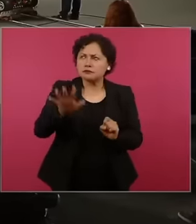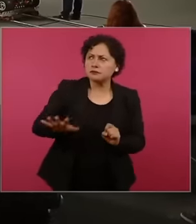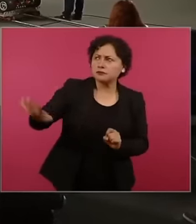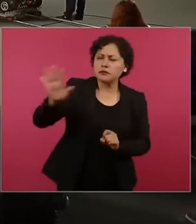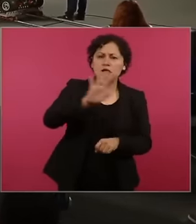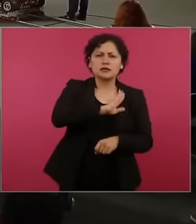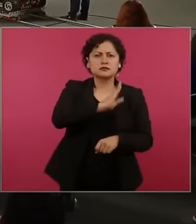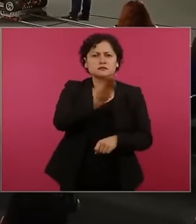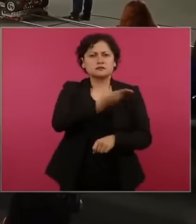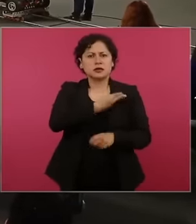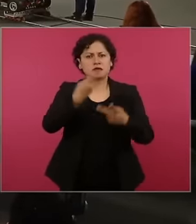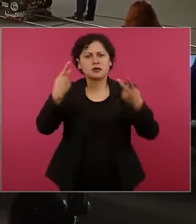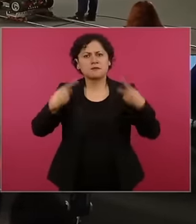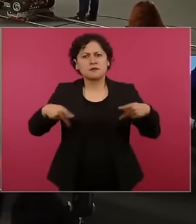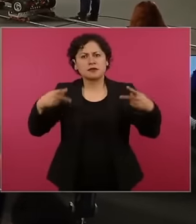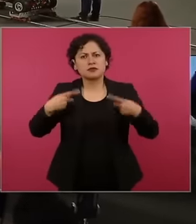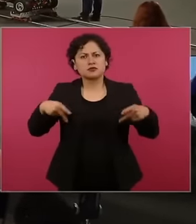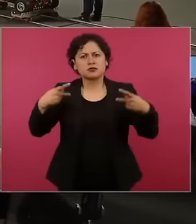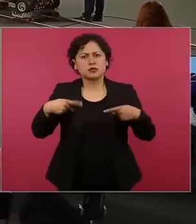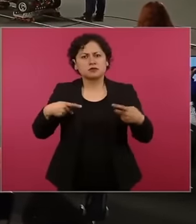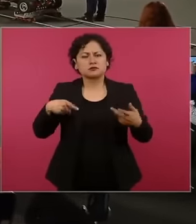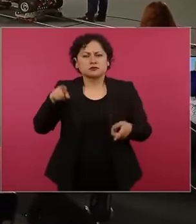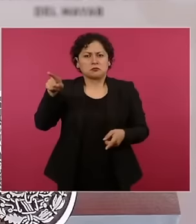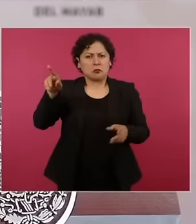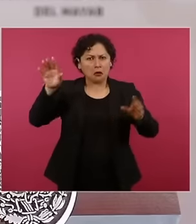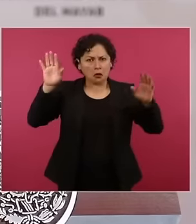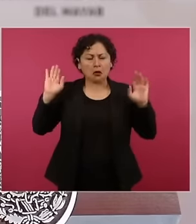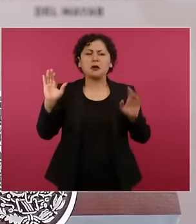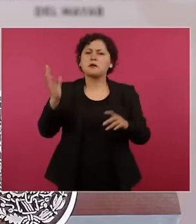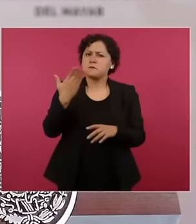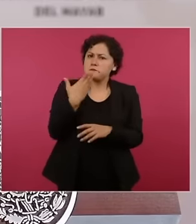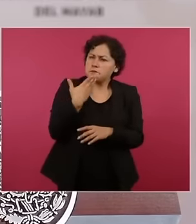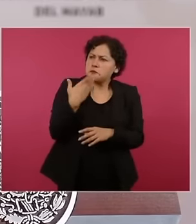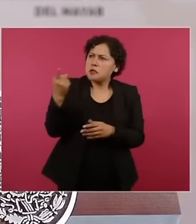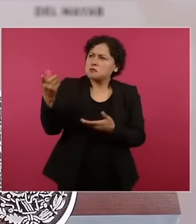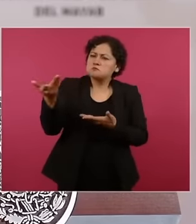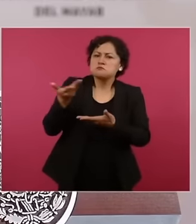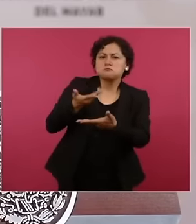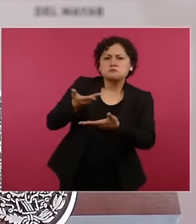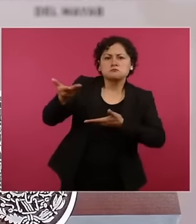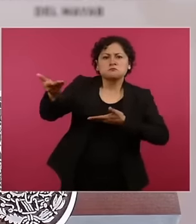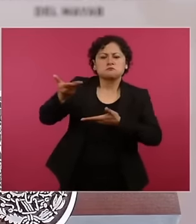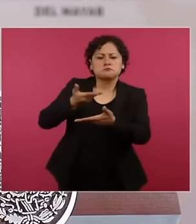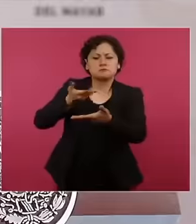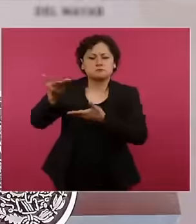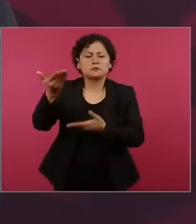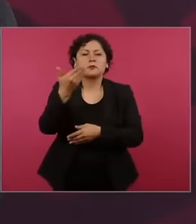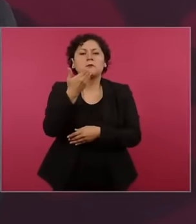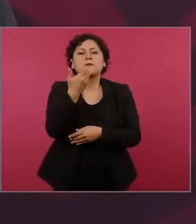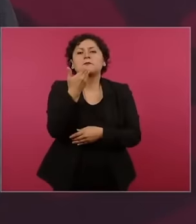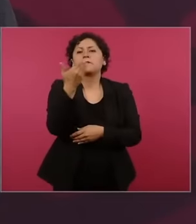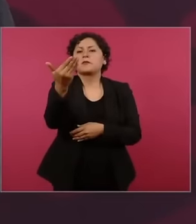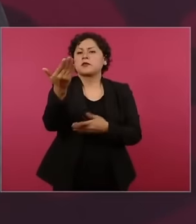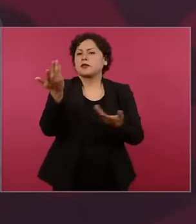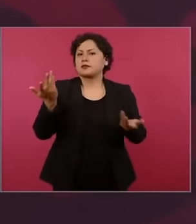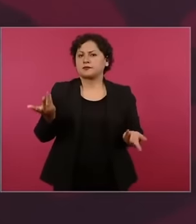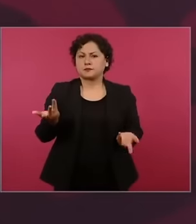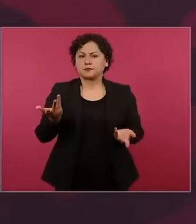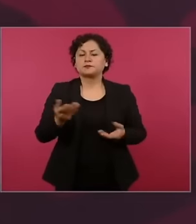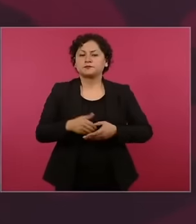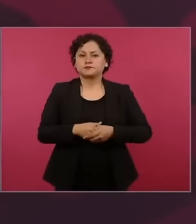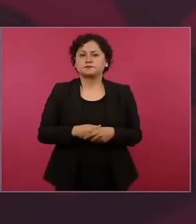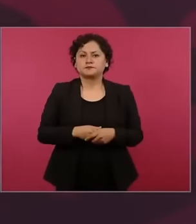On the contrary, we have had very good relations for a long time until when